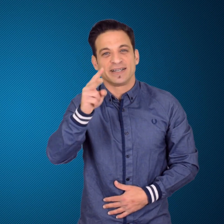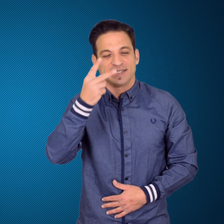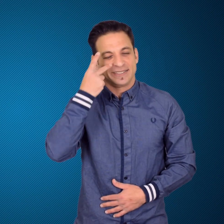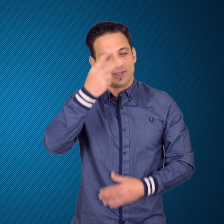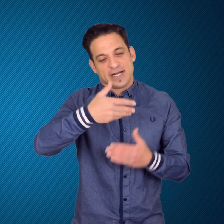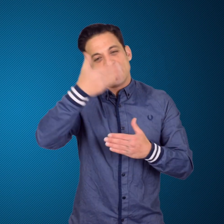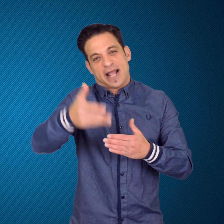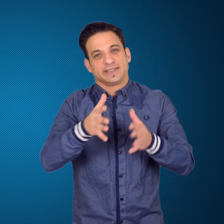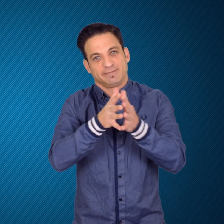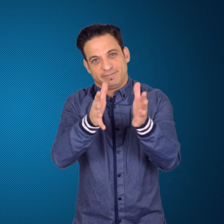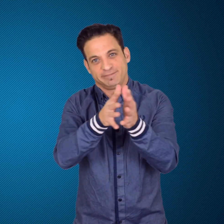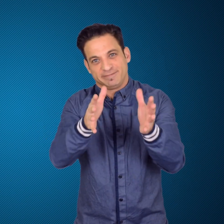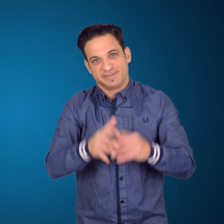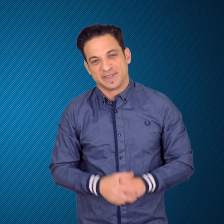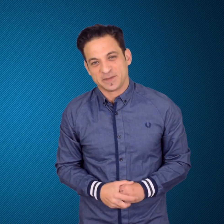See you in the next news!